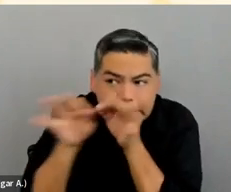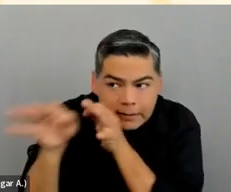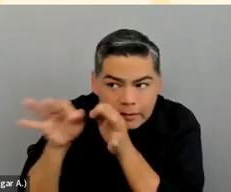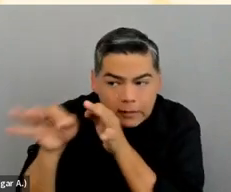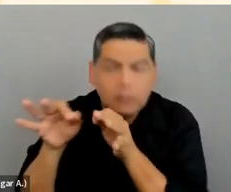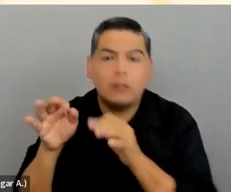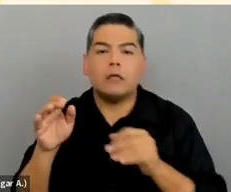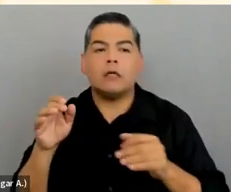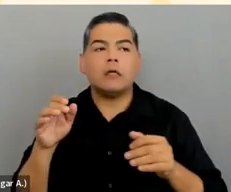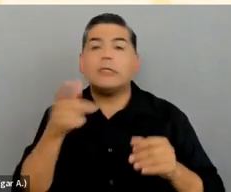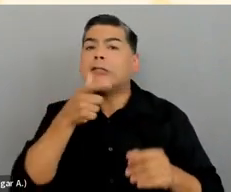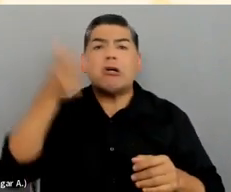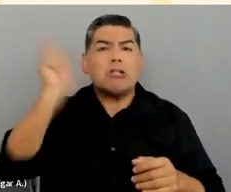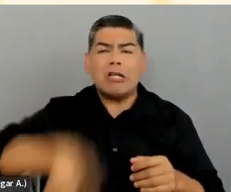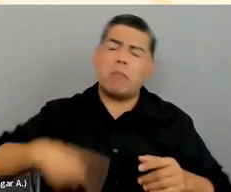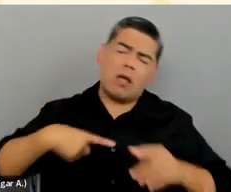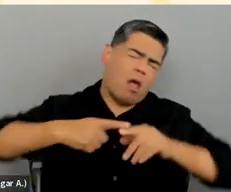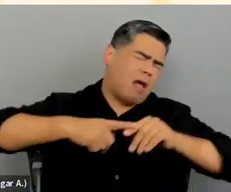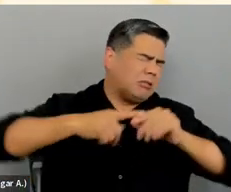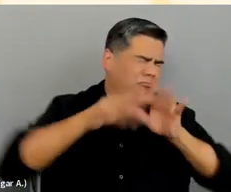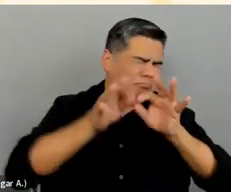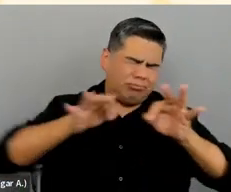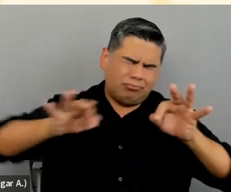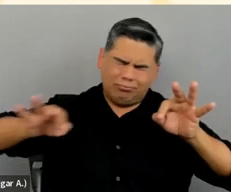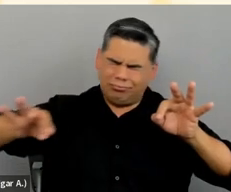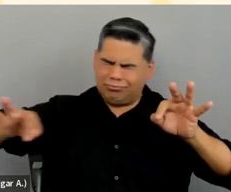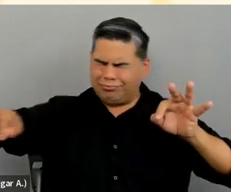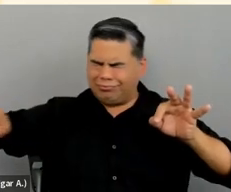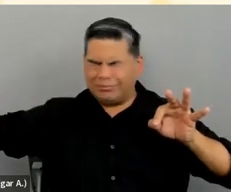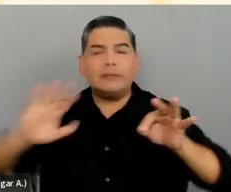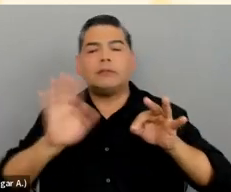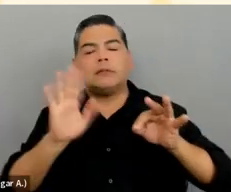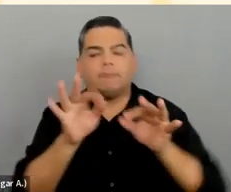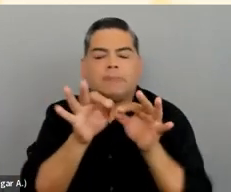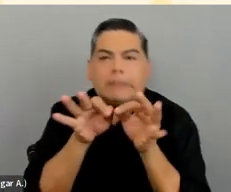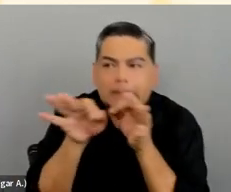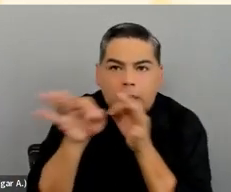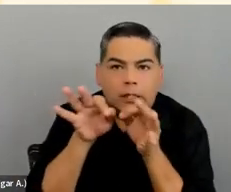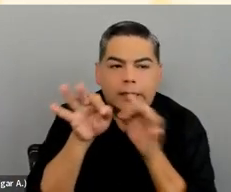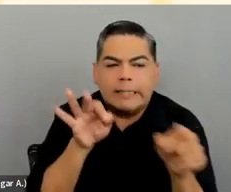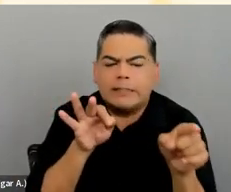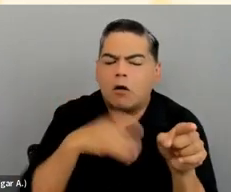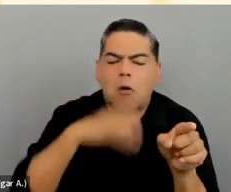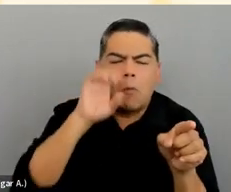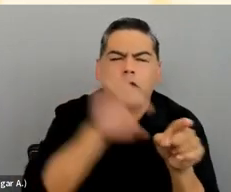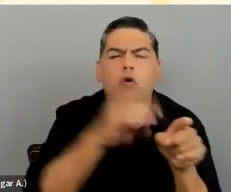It doesn't need to be too wordy, but it does need to convey the intent of the image that you're including in your content.